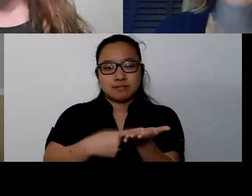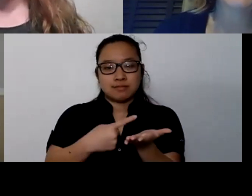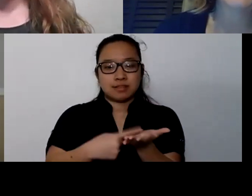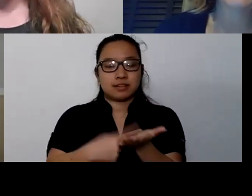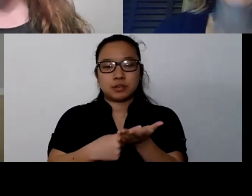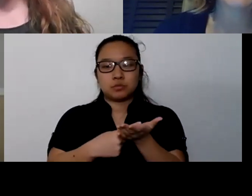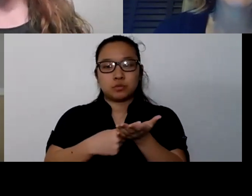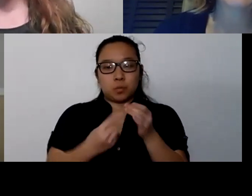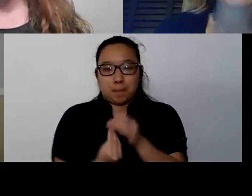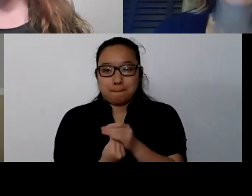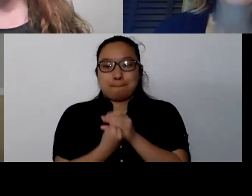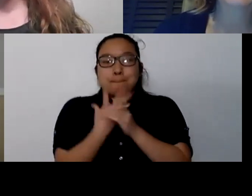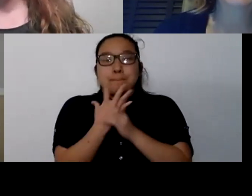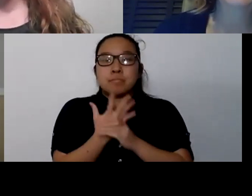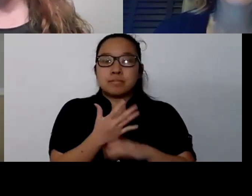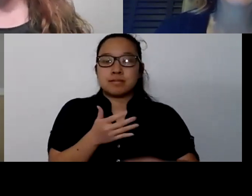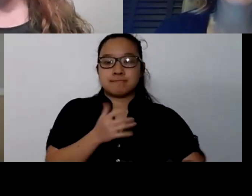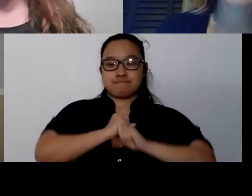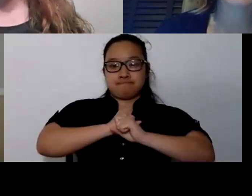and then how we can incorporate that into our lives,